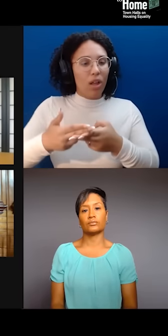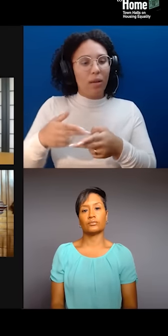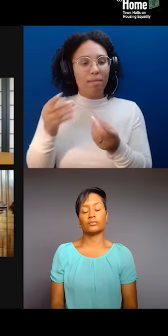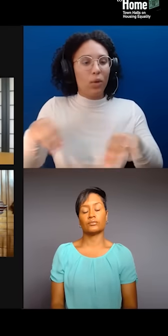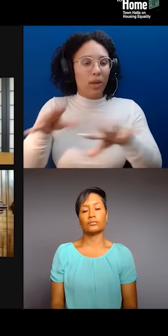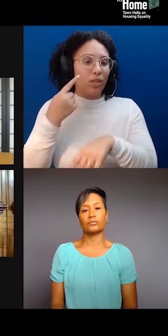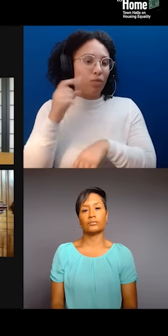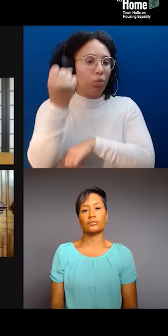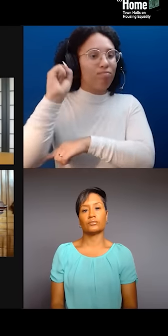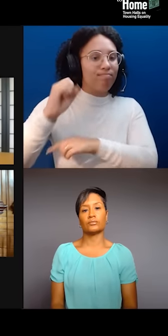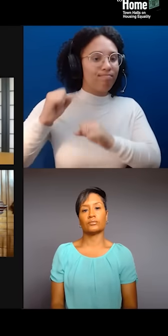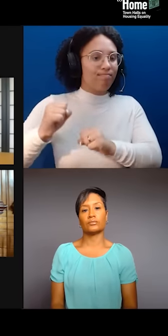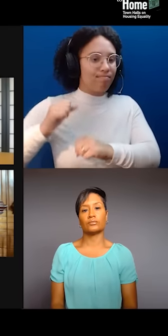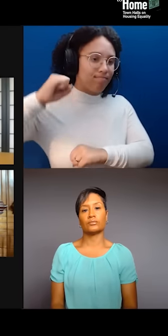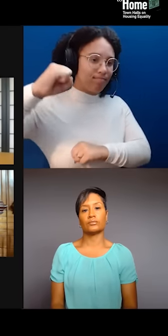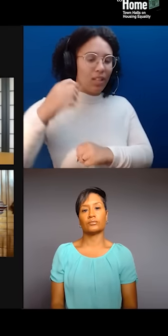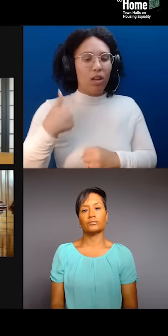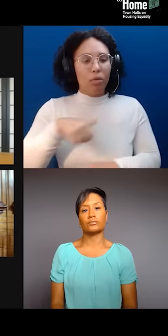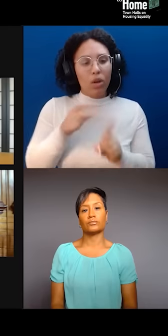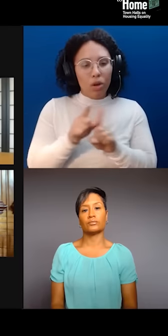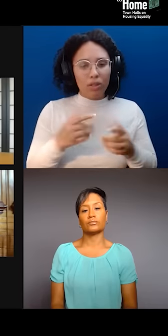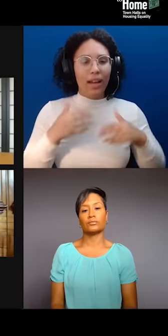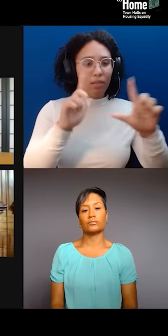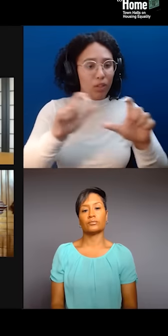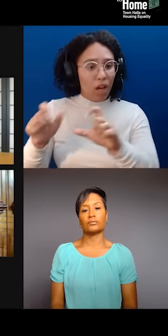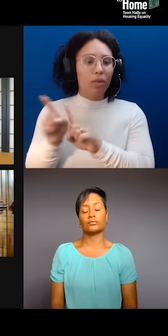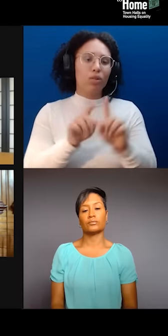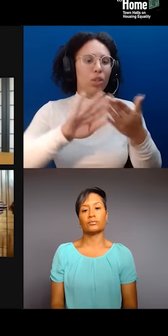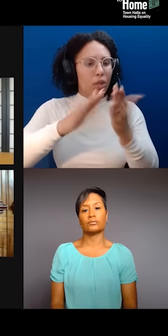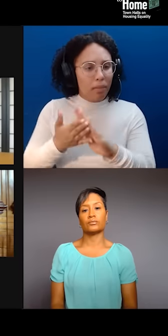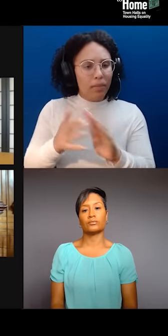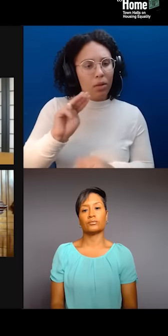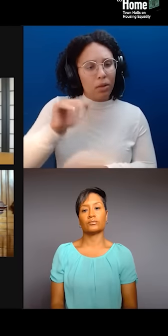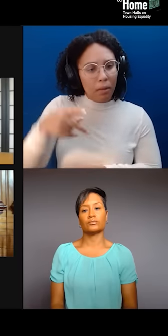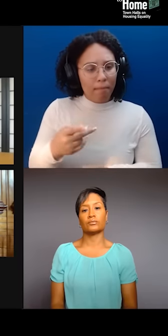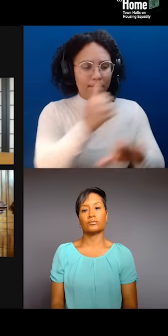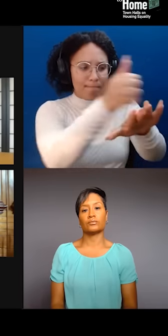and some other community mapping. And those resulted in these projections that we did a series of them in Chinatown.